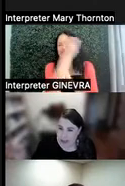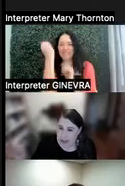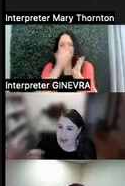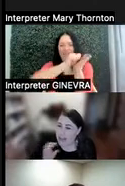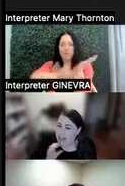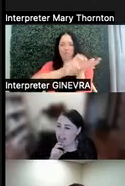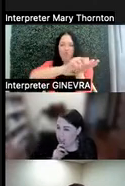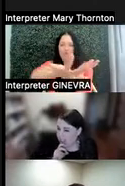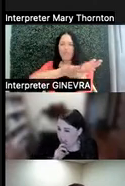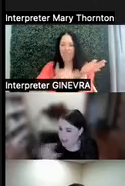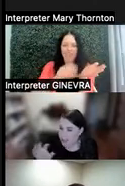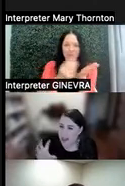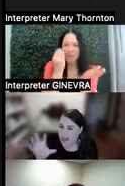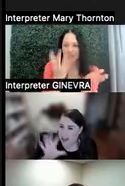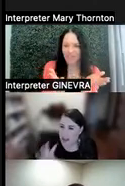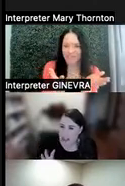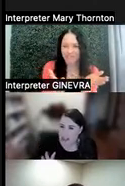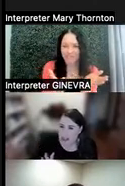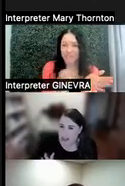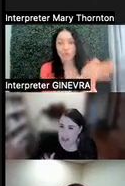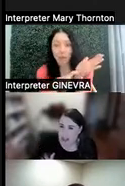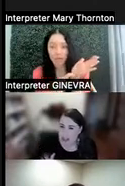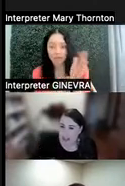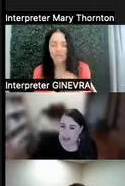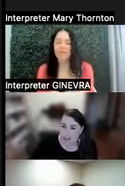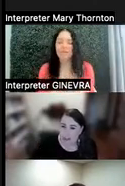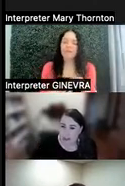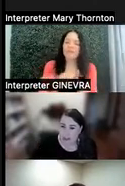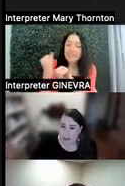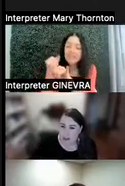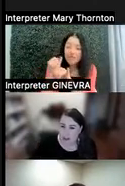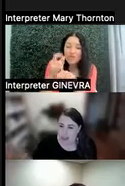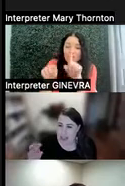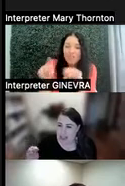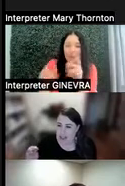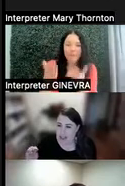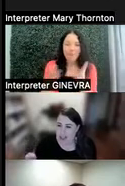And I'm guessing, depending on your institution, maybe you're not supposed to say things like,